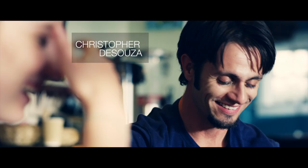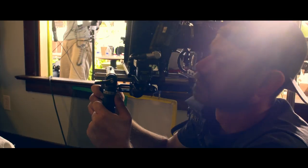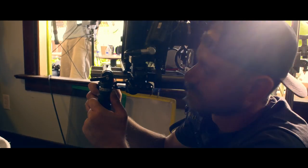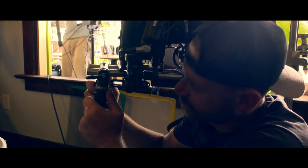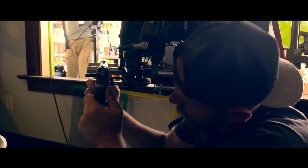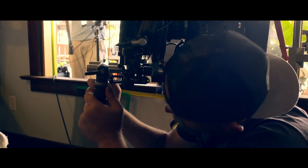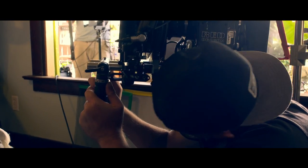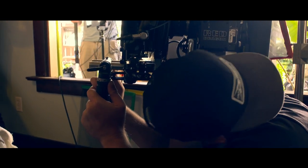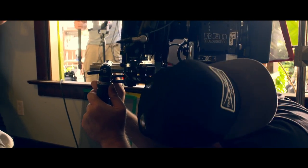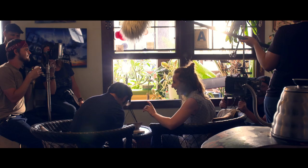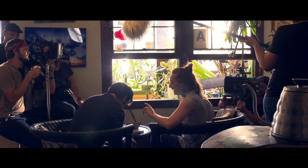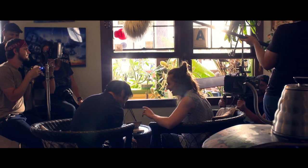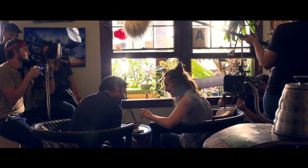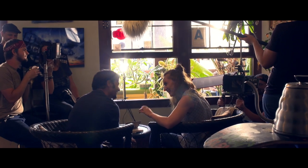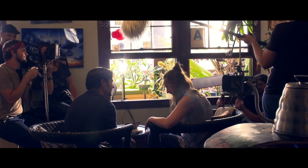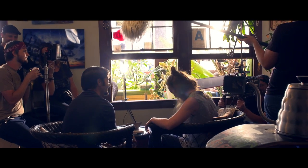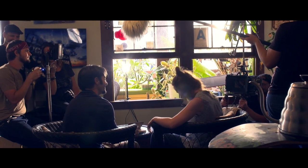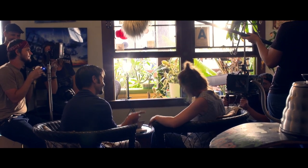(Chill reggae playing)